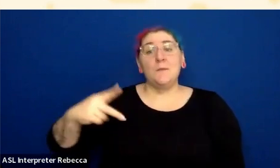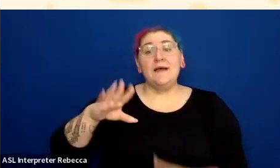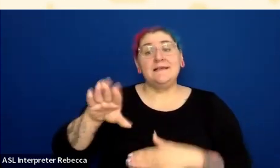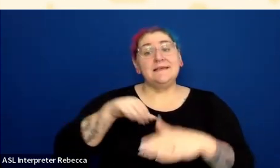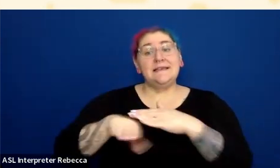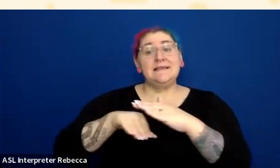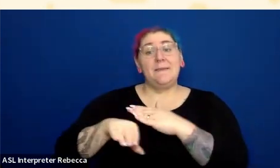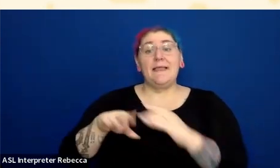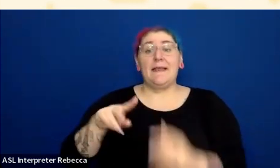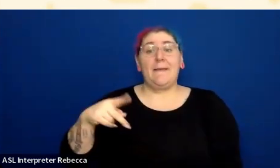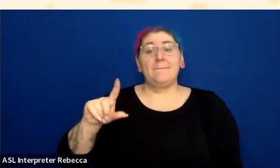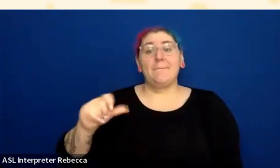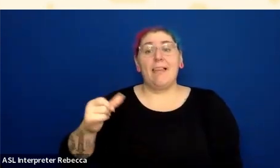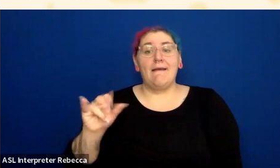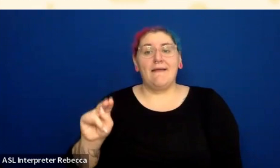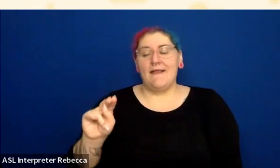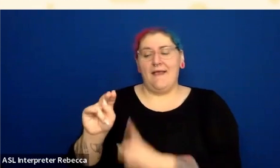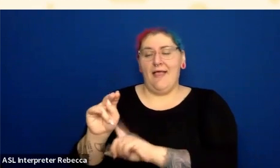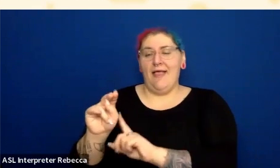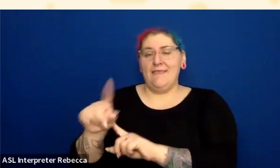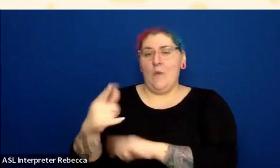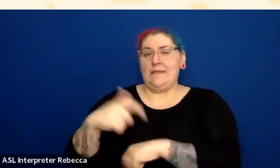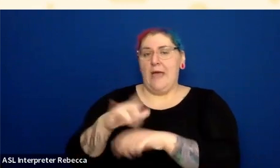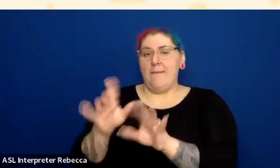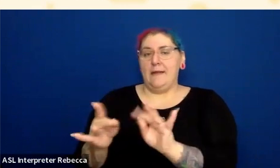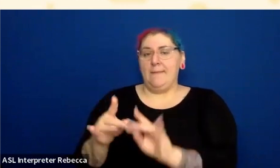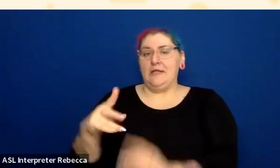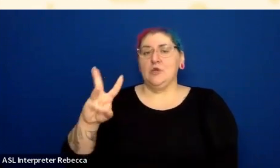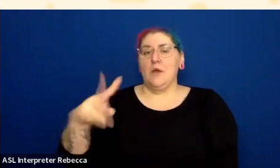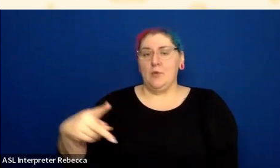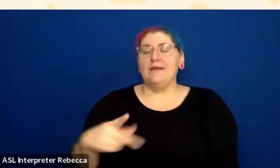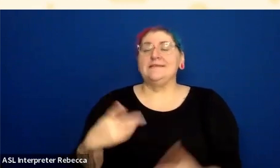But it's got a link and then non-link, and then the name, and so it's two separate links.